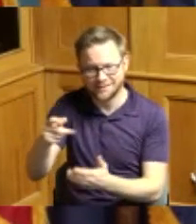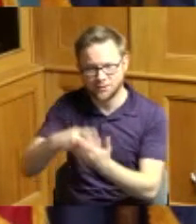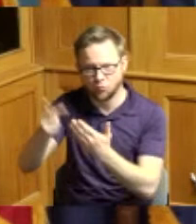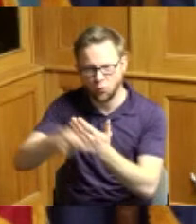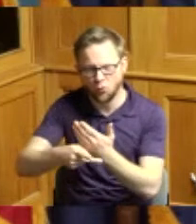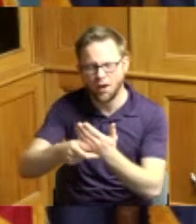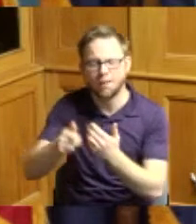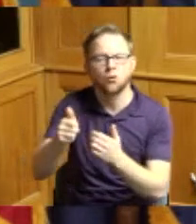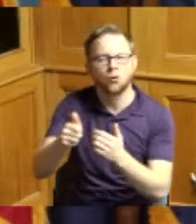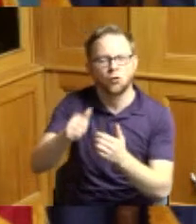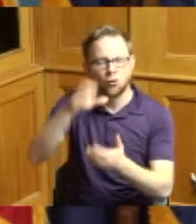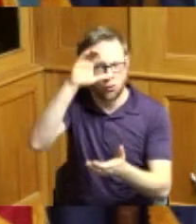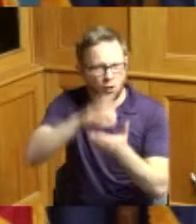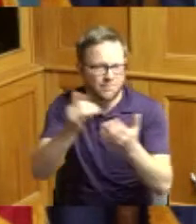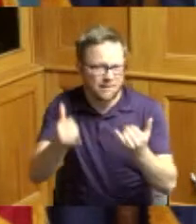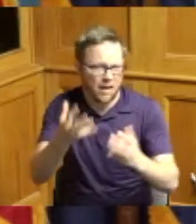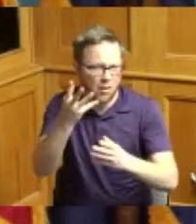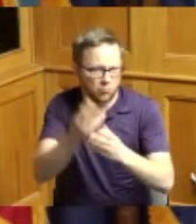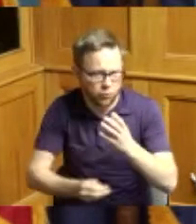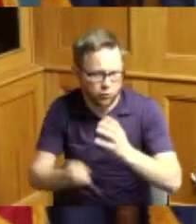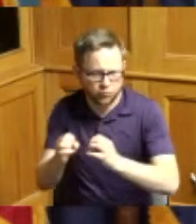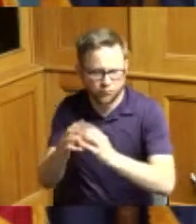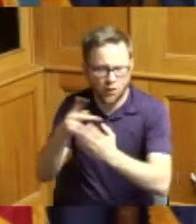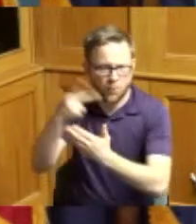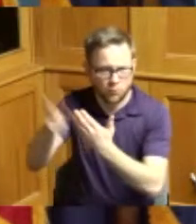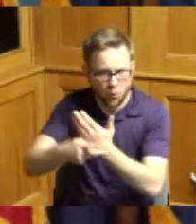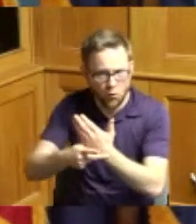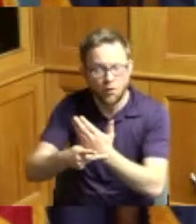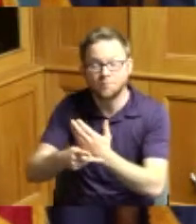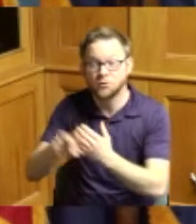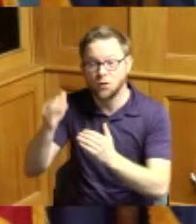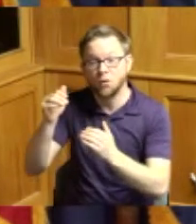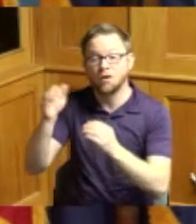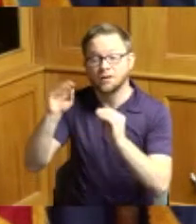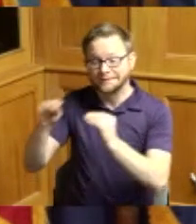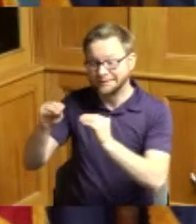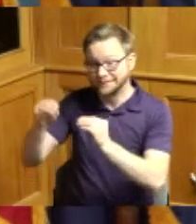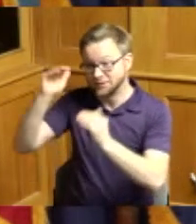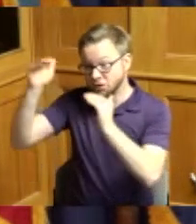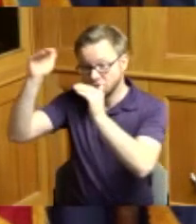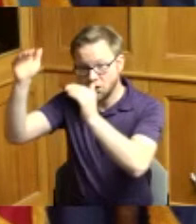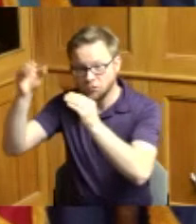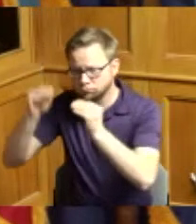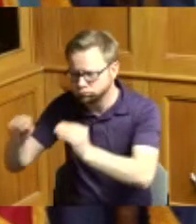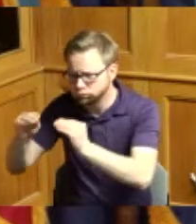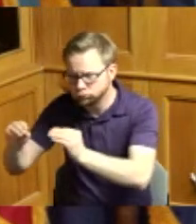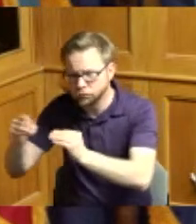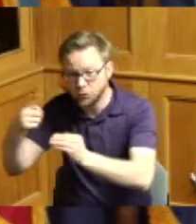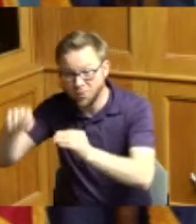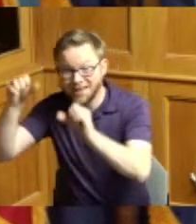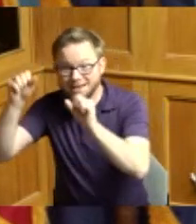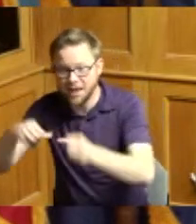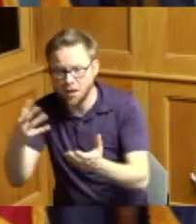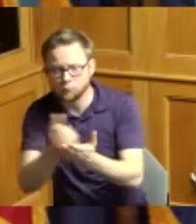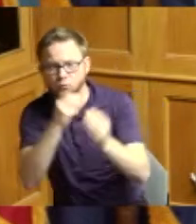the program taught adults how to teach others to read as an avid historic persevationist